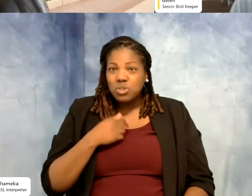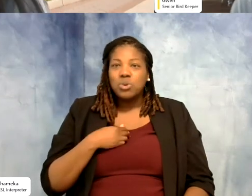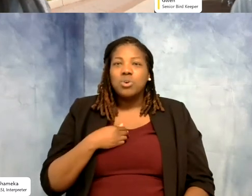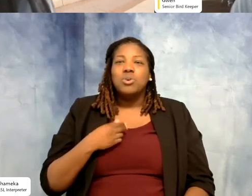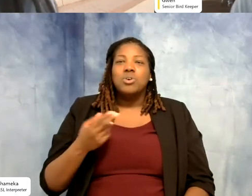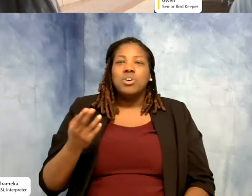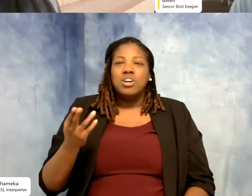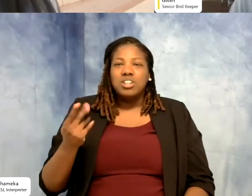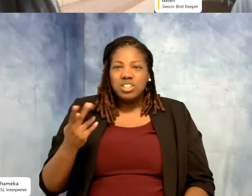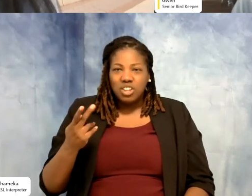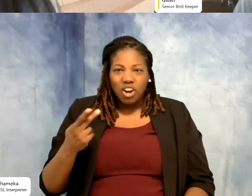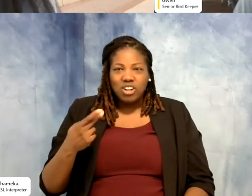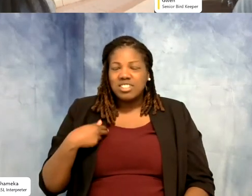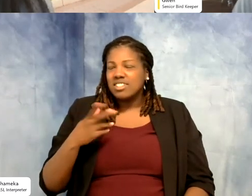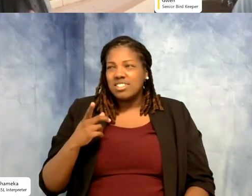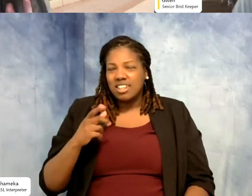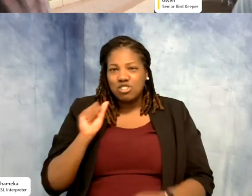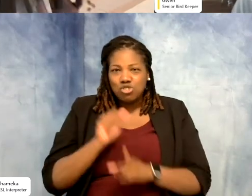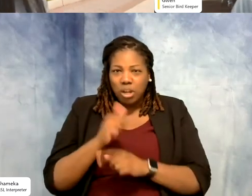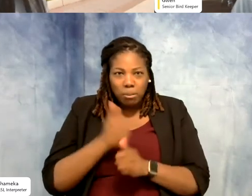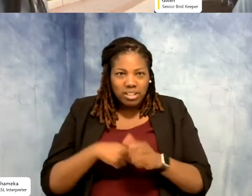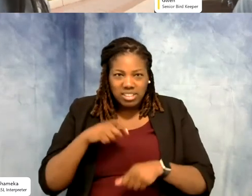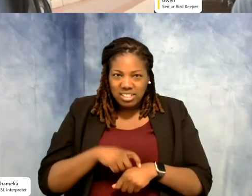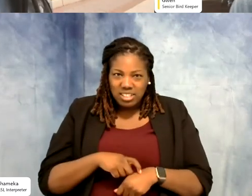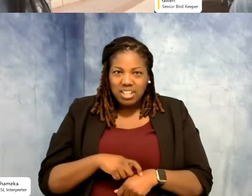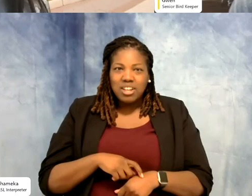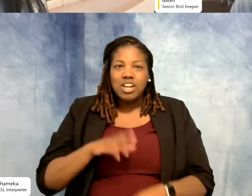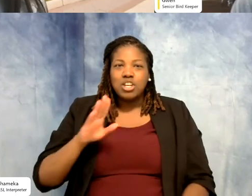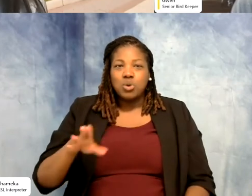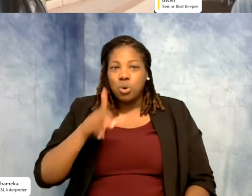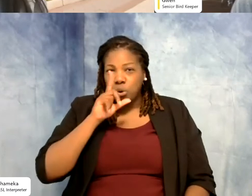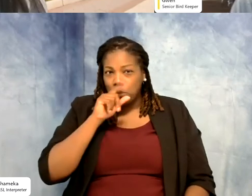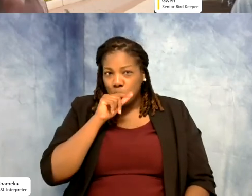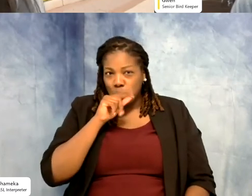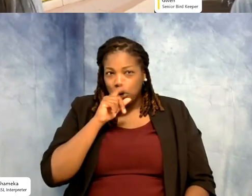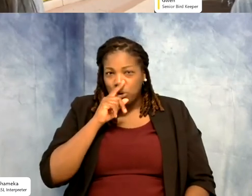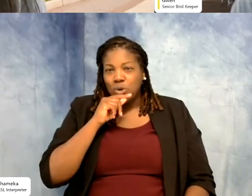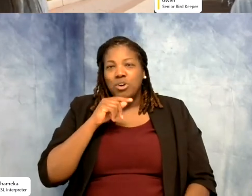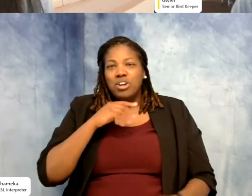They fall for it every time. >>Shellie: So it sounds like your macaw is giving enrichment for your dogs also.